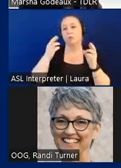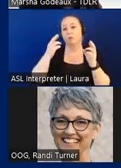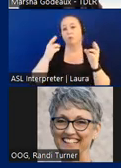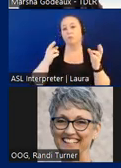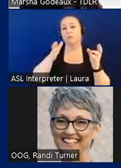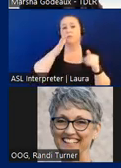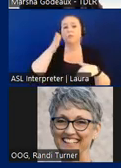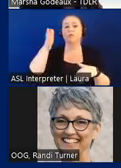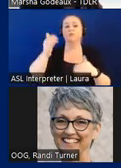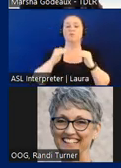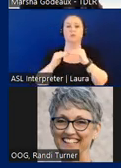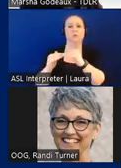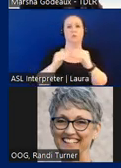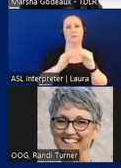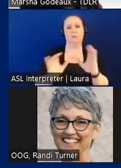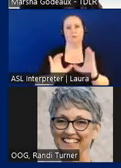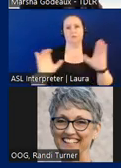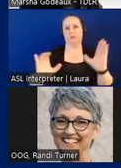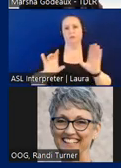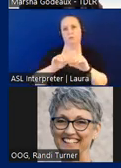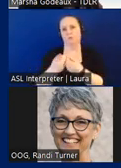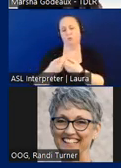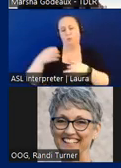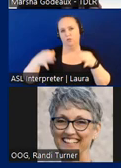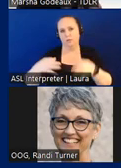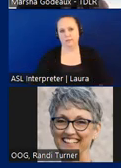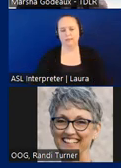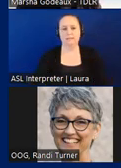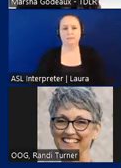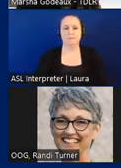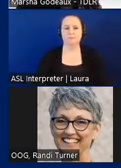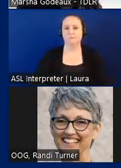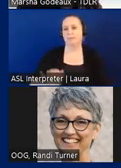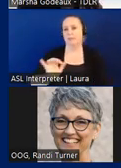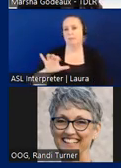certification from the department of justice like we did back in 1994 task